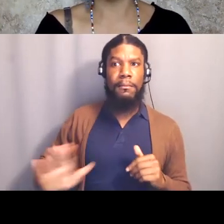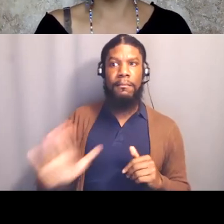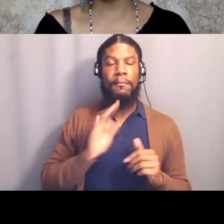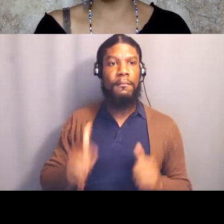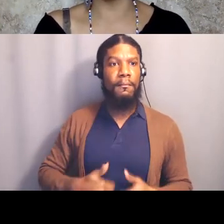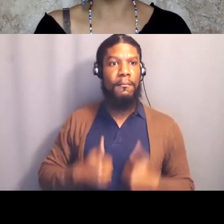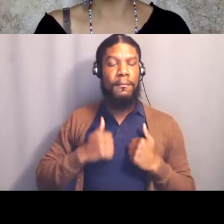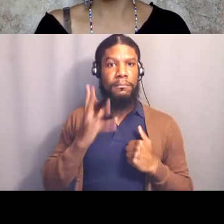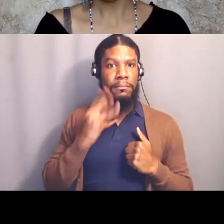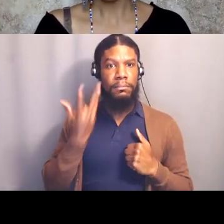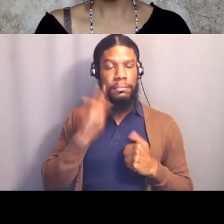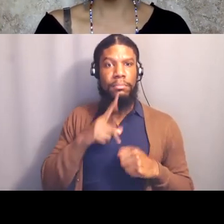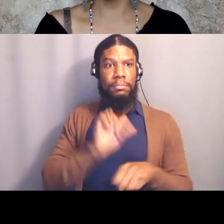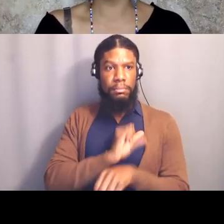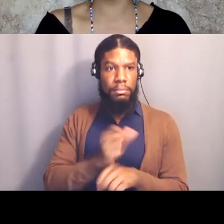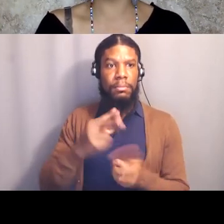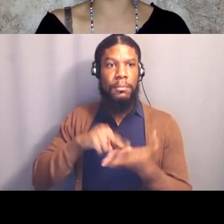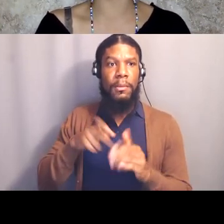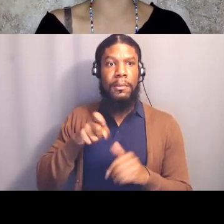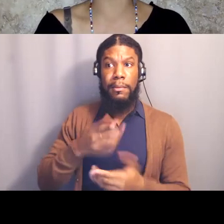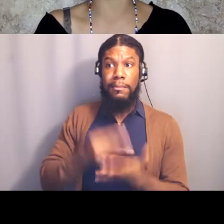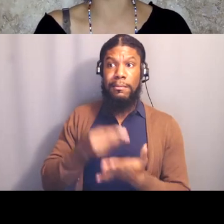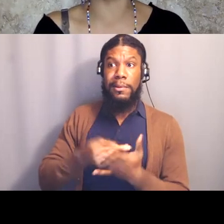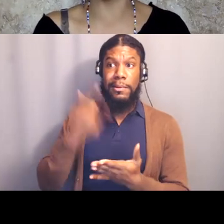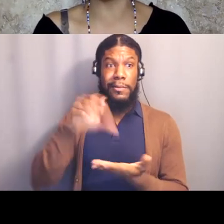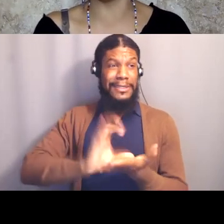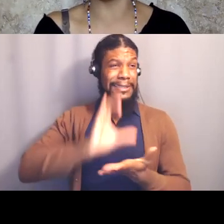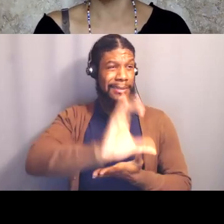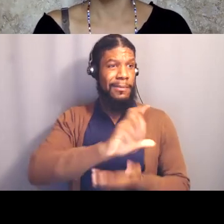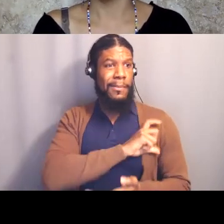Also on Monday, we won an injunction